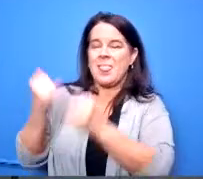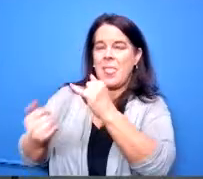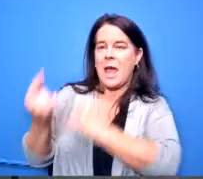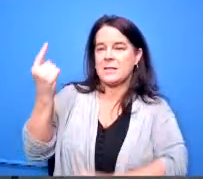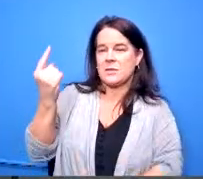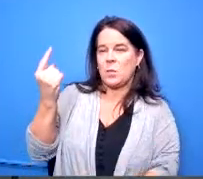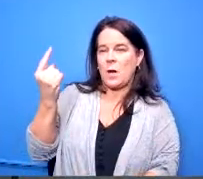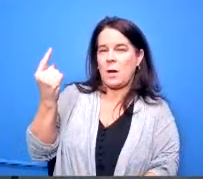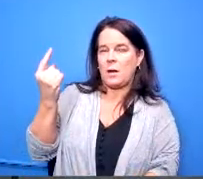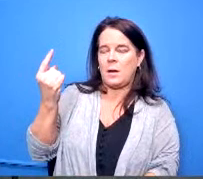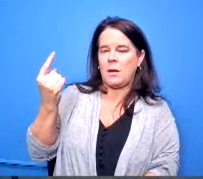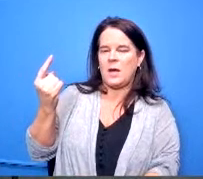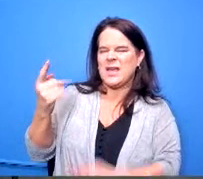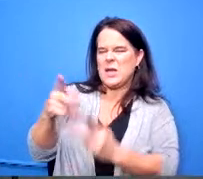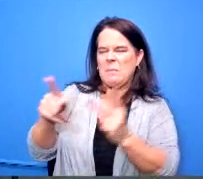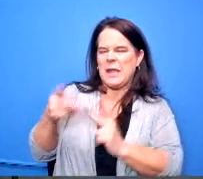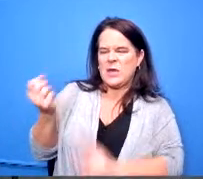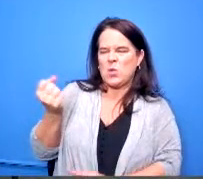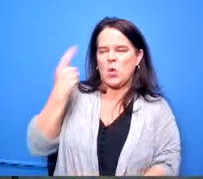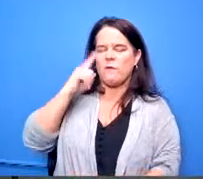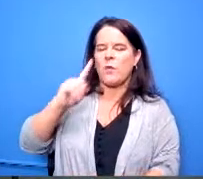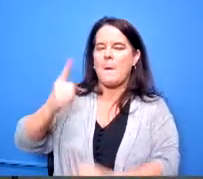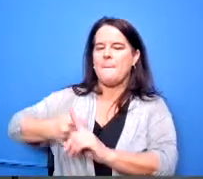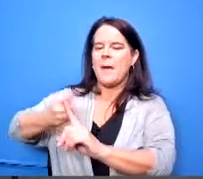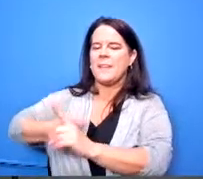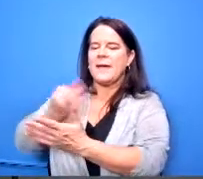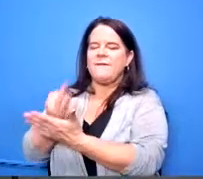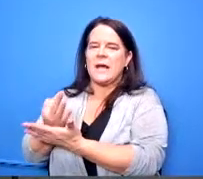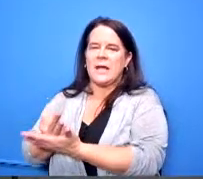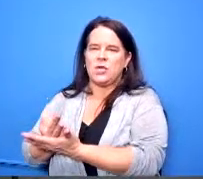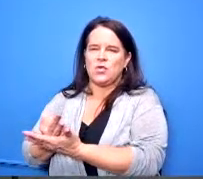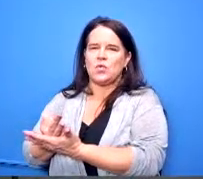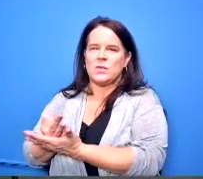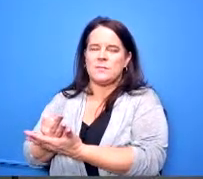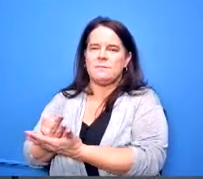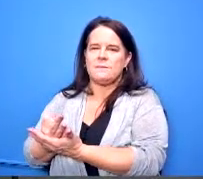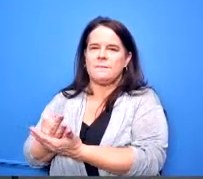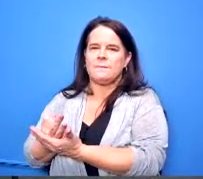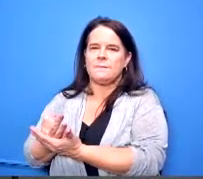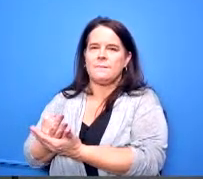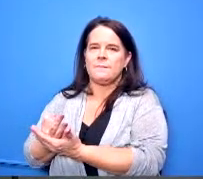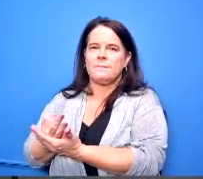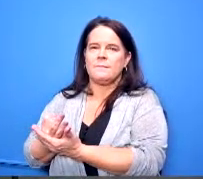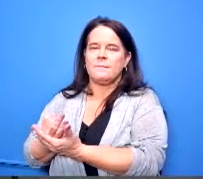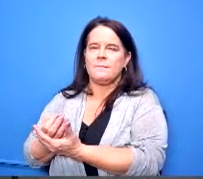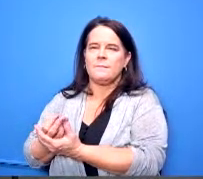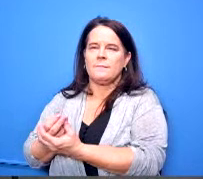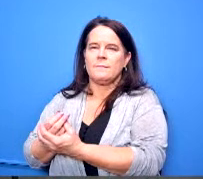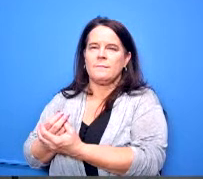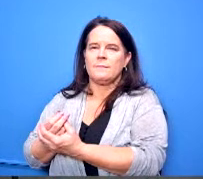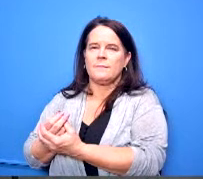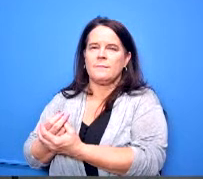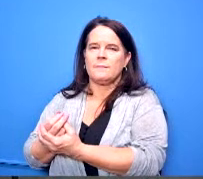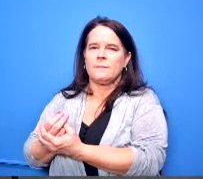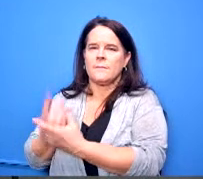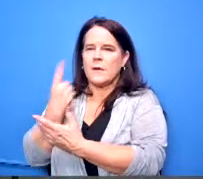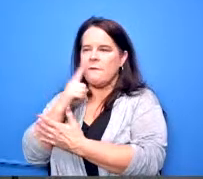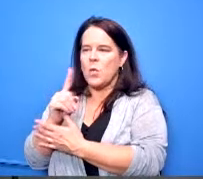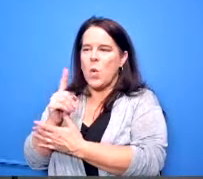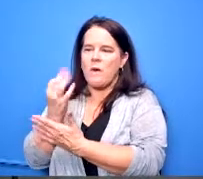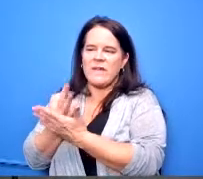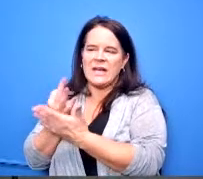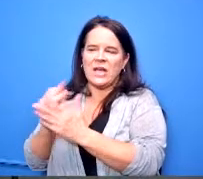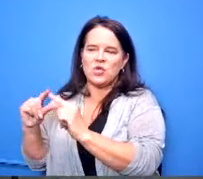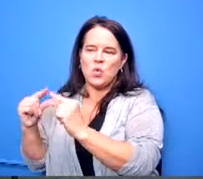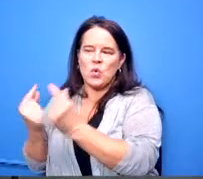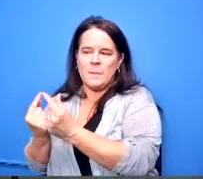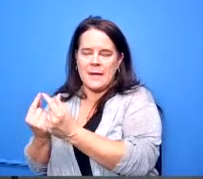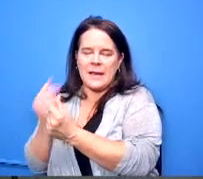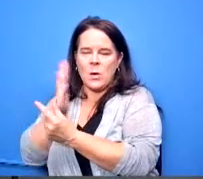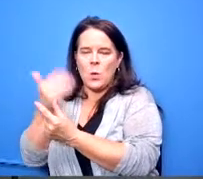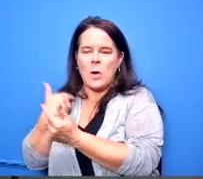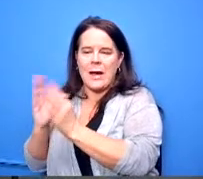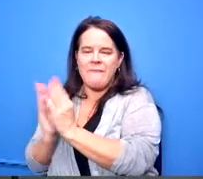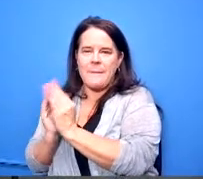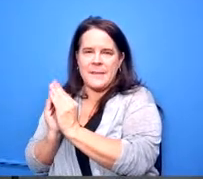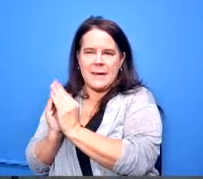placeholder for monthly financial since the financial committee is going to meet on thursdays